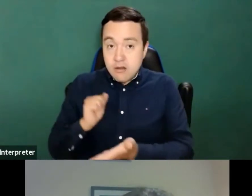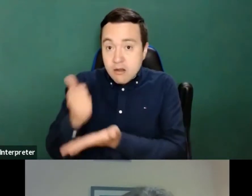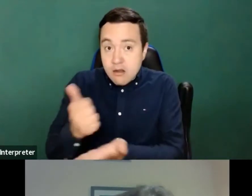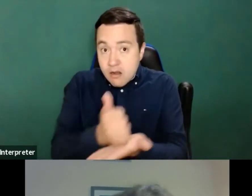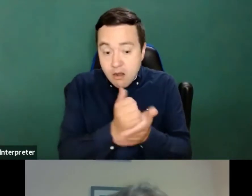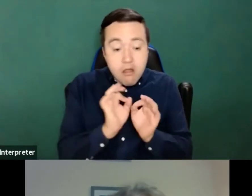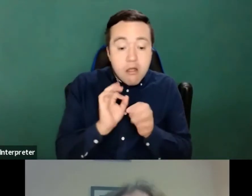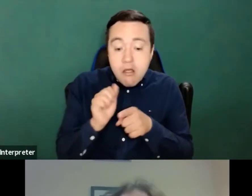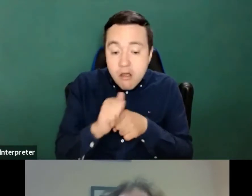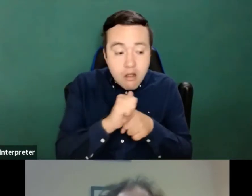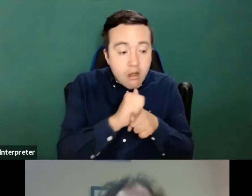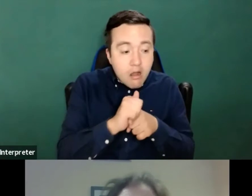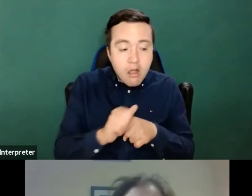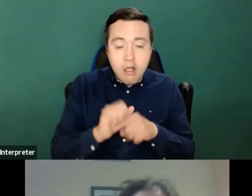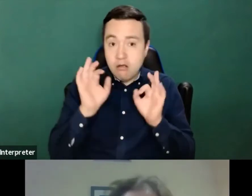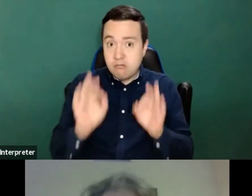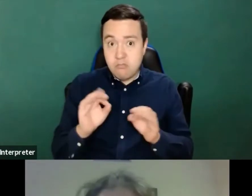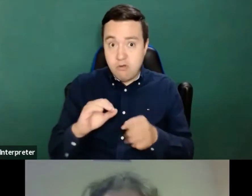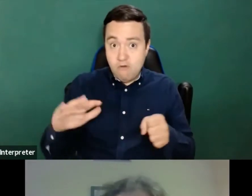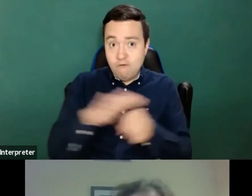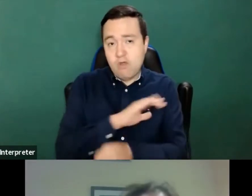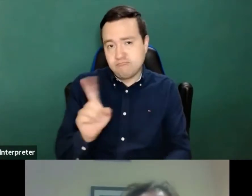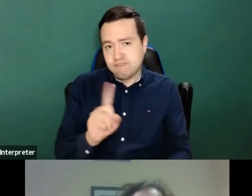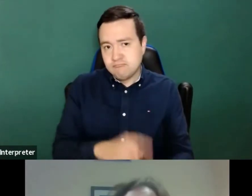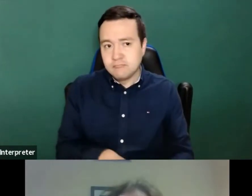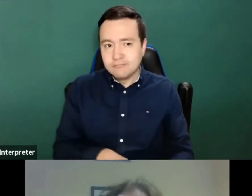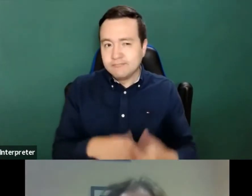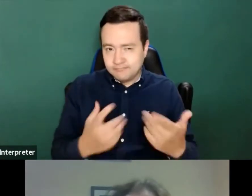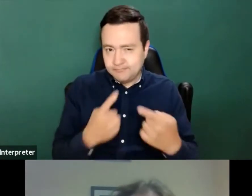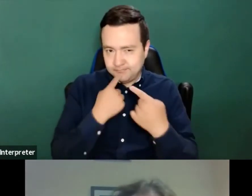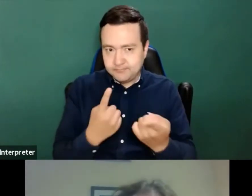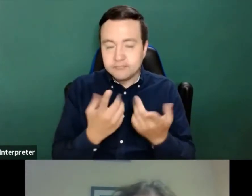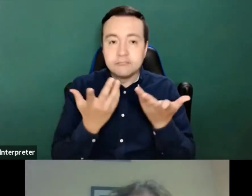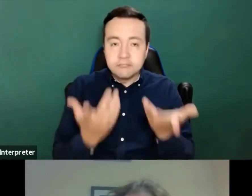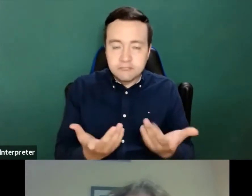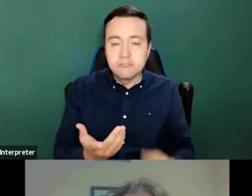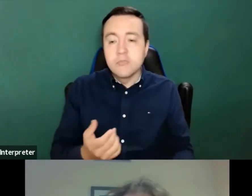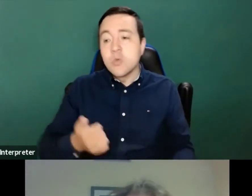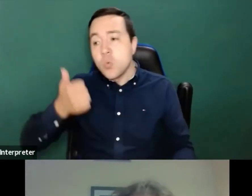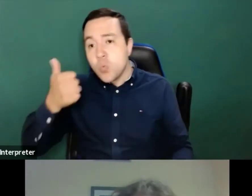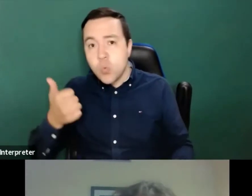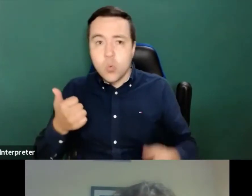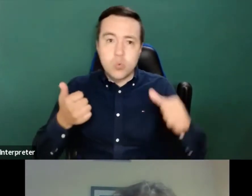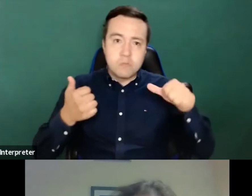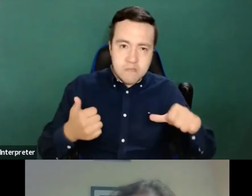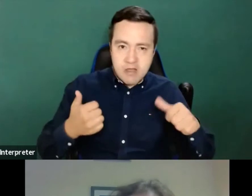Let me give you some general sample for good and bad Spanish public web pages. I know you're waiting for them.